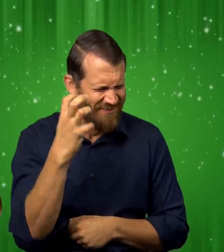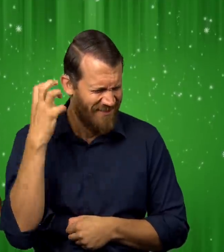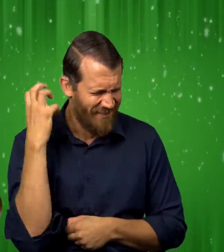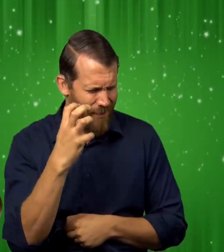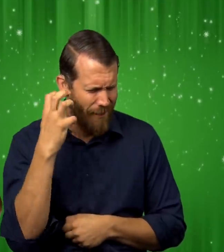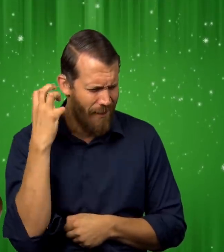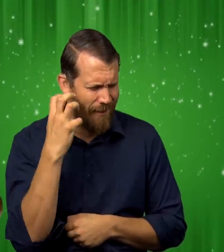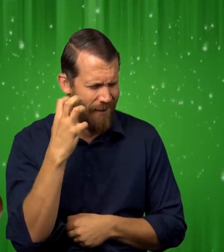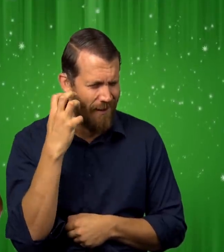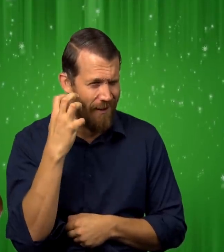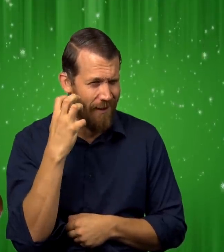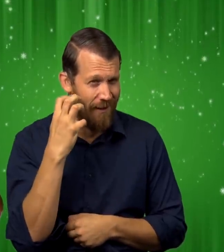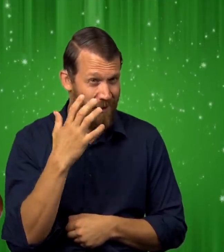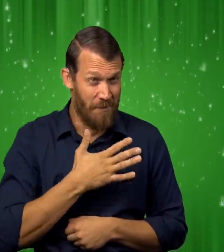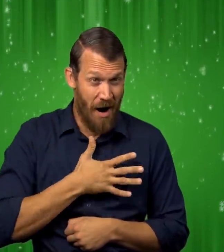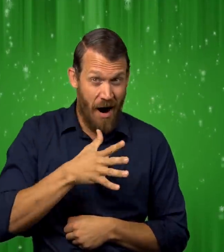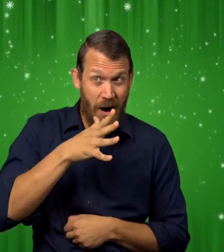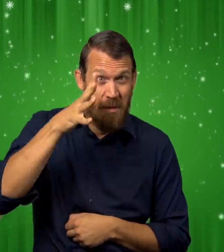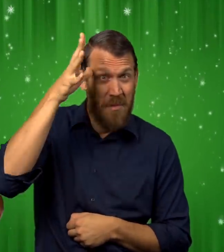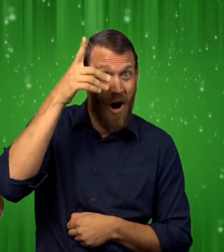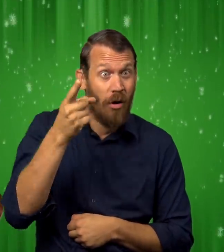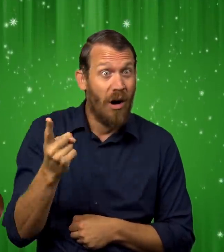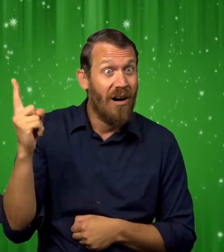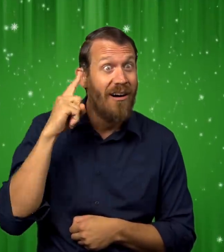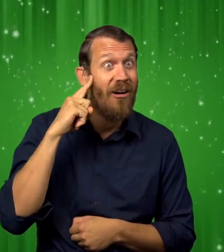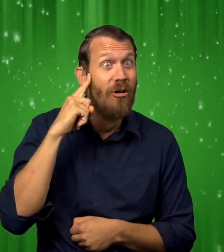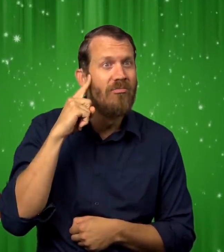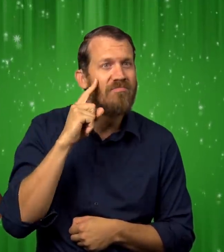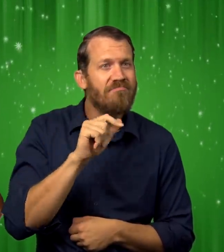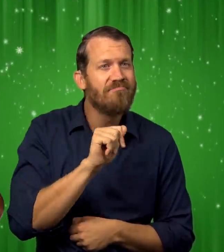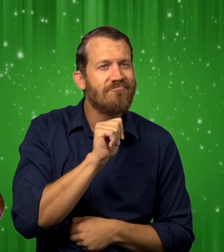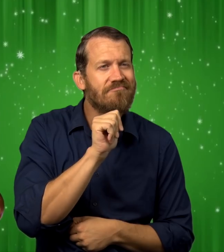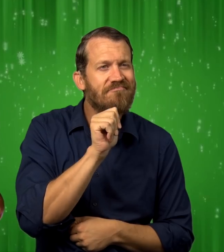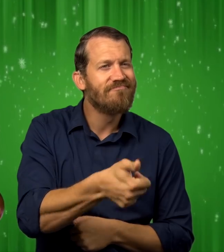When I had shaken the bell, my parents had not heard a sound.